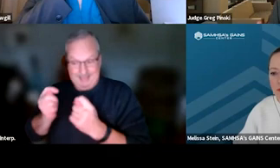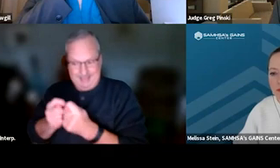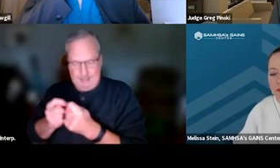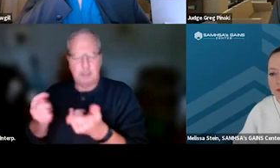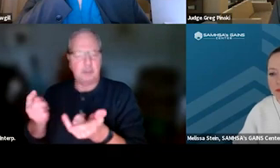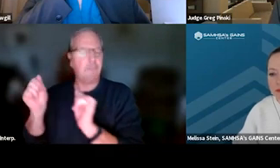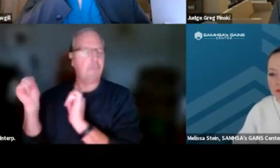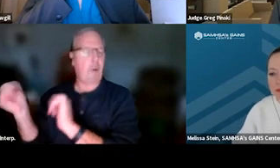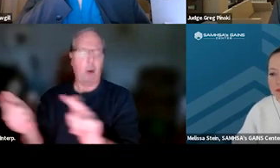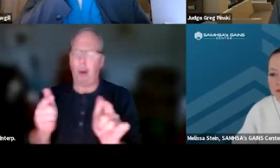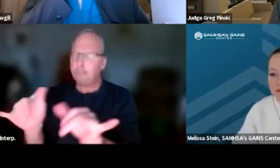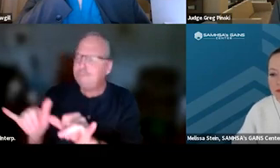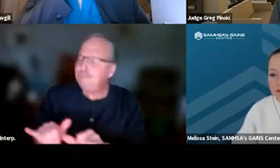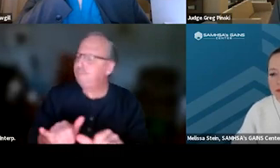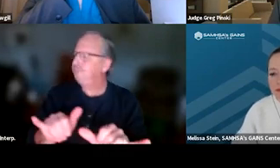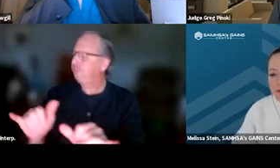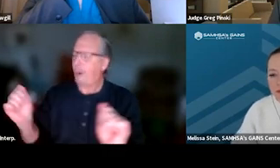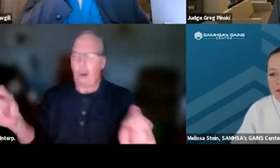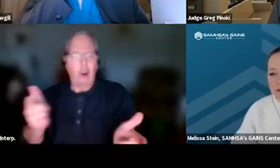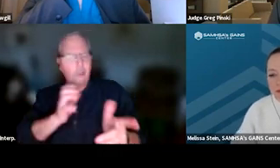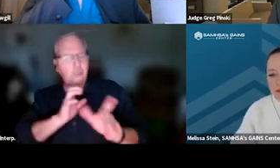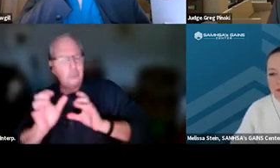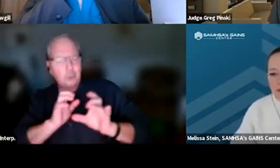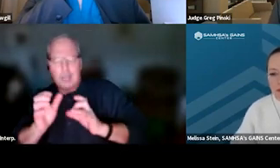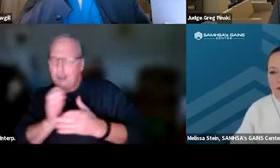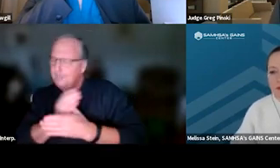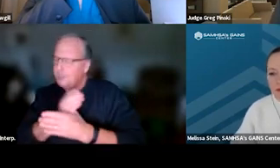they're constantly communicating between the court sessions.